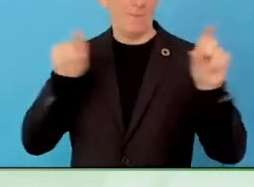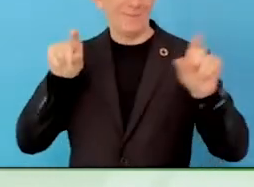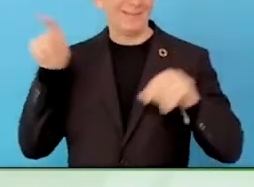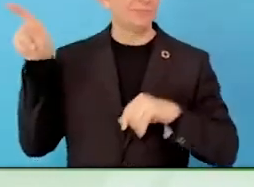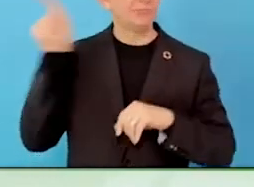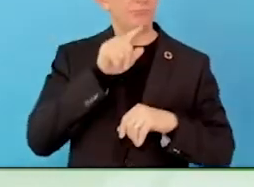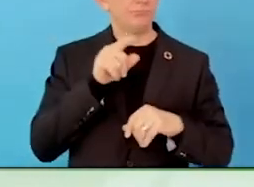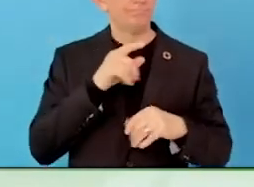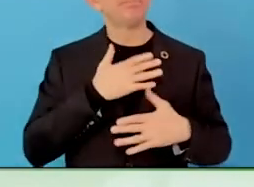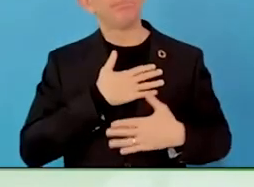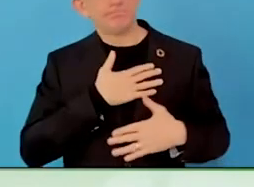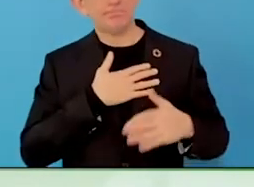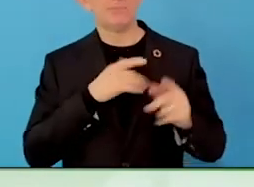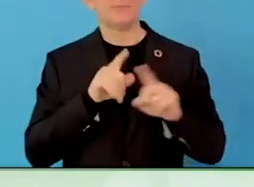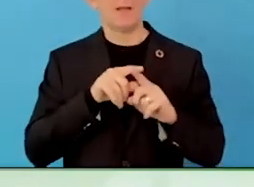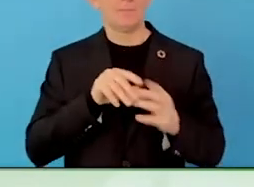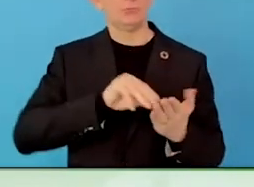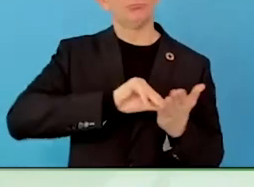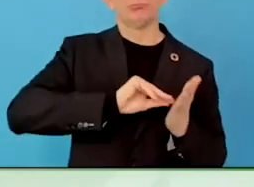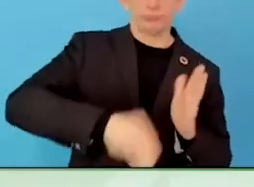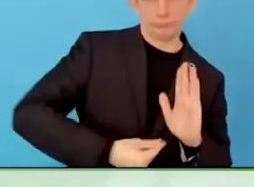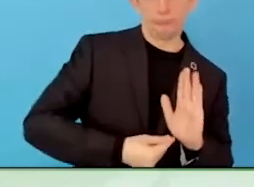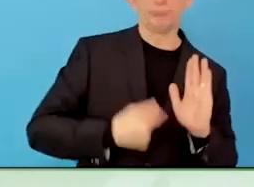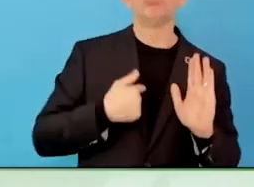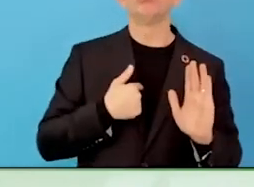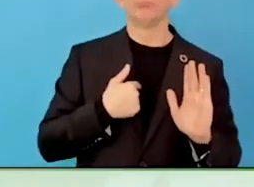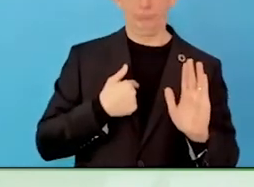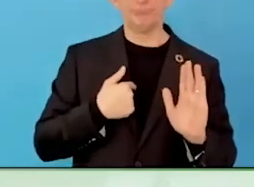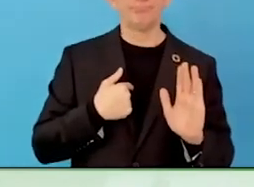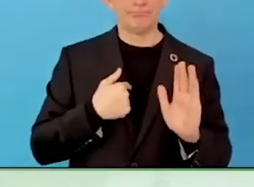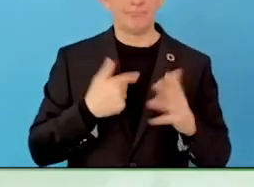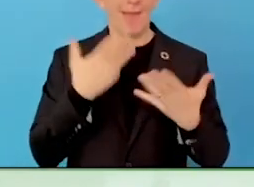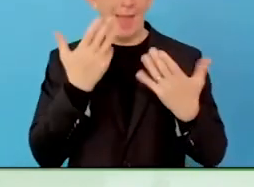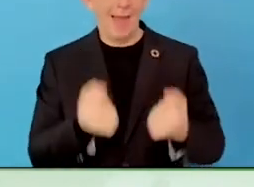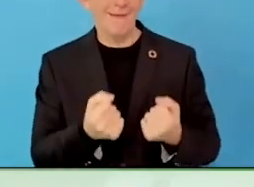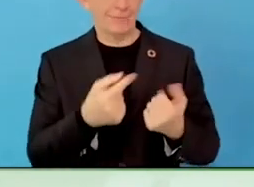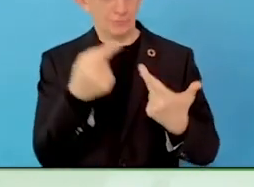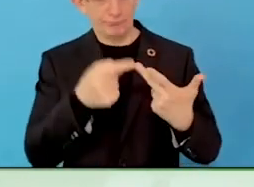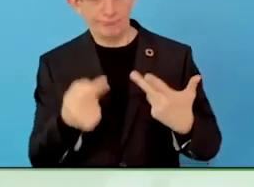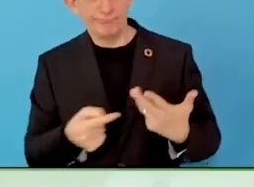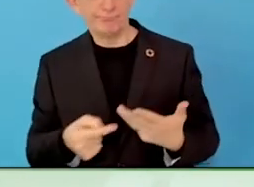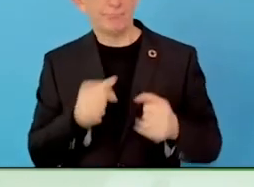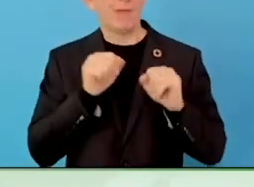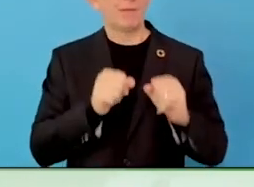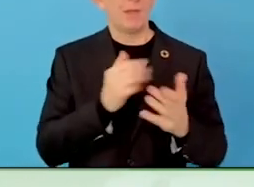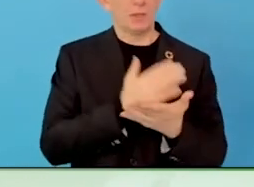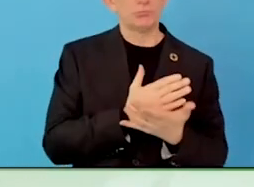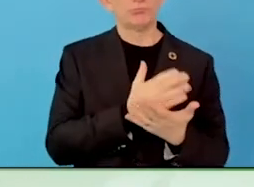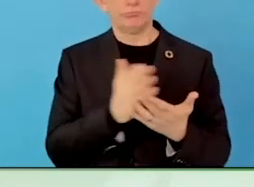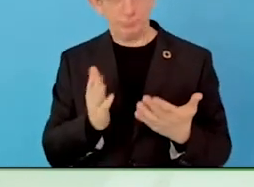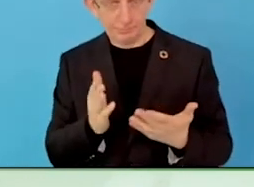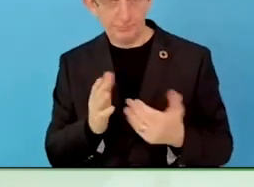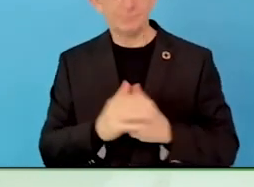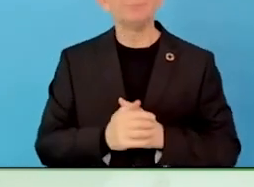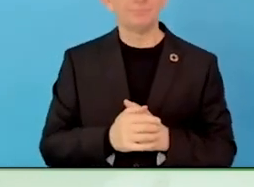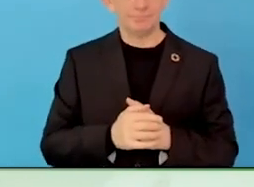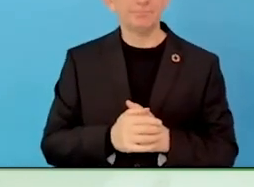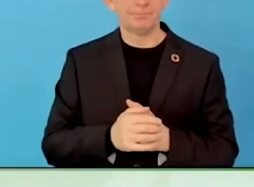It is especially important. If it is only a one or two-year initiative, things do not work out